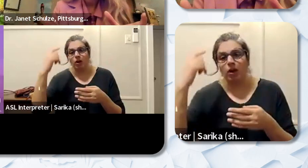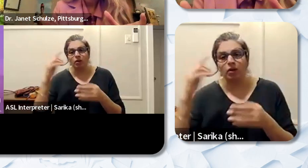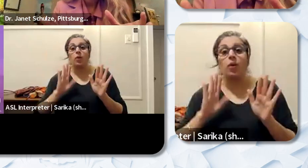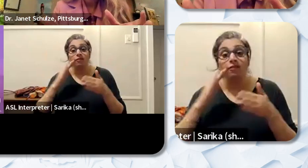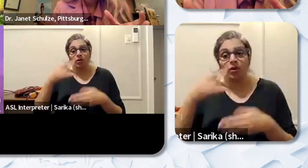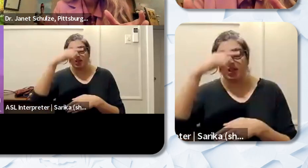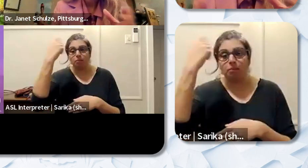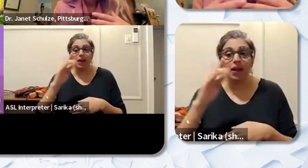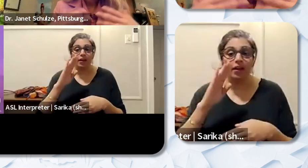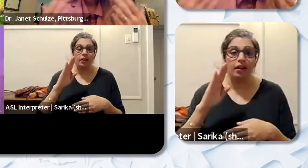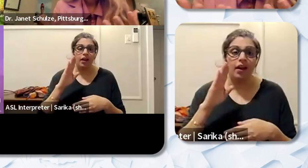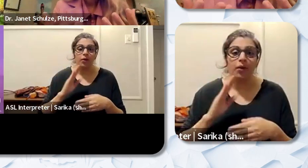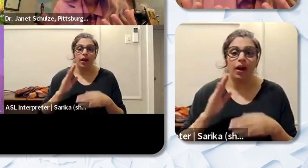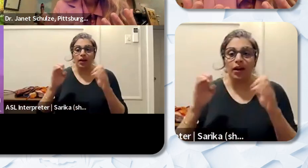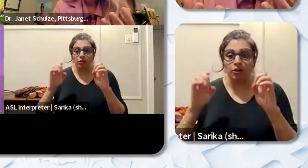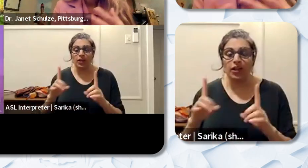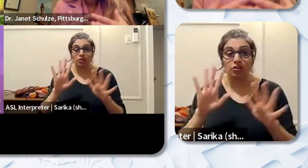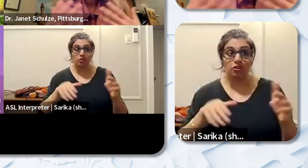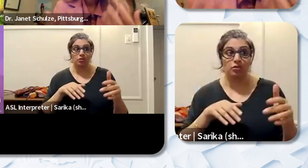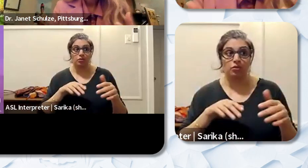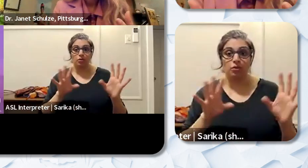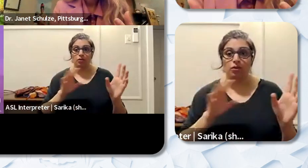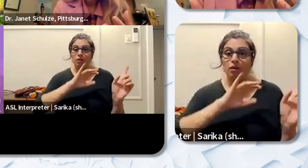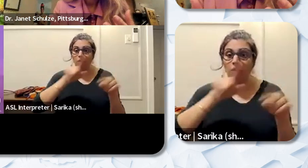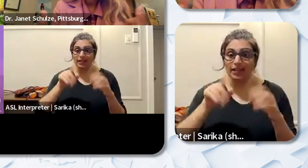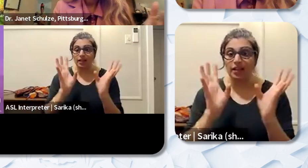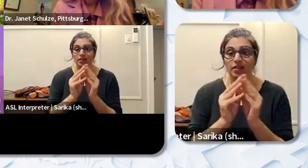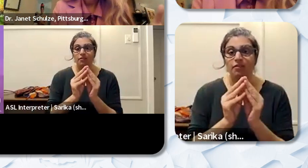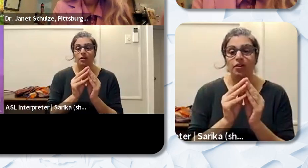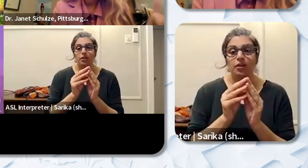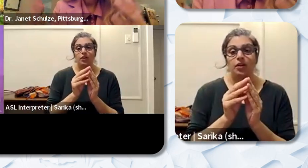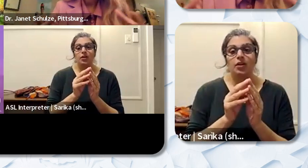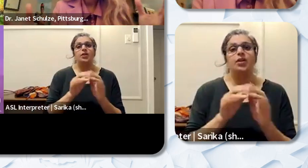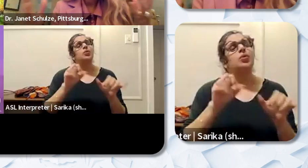conference so that we're all attending together and and having sessions but then coming back and